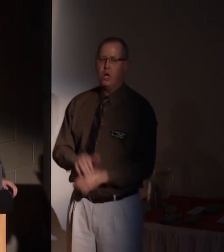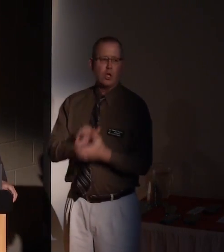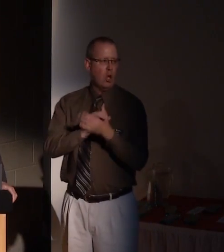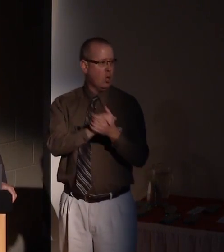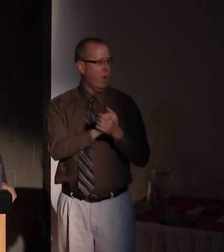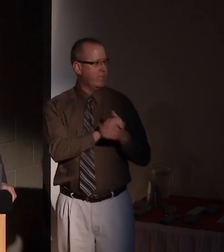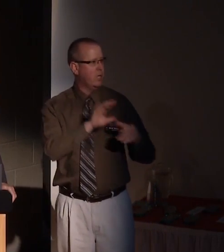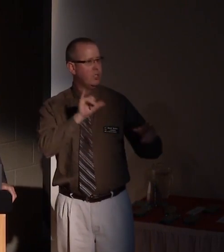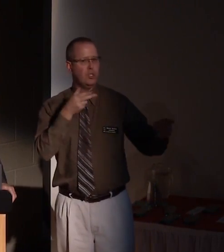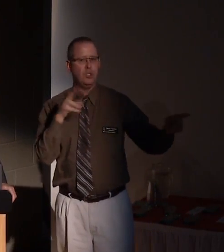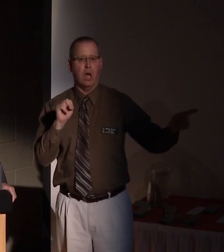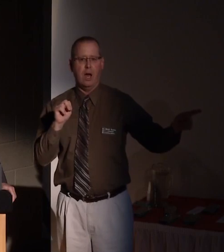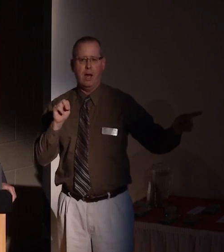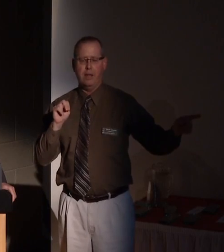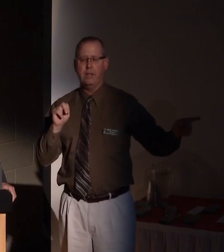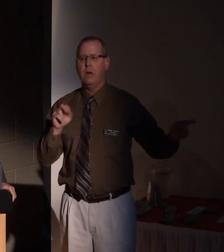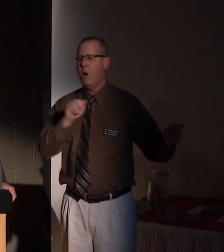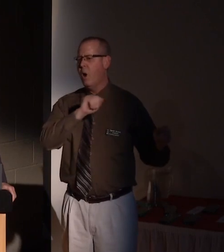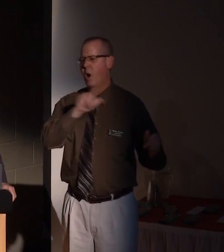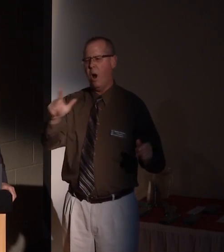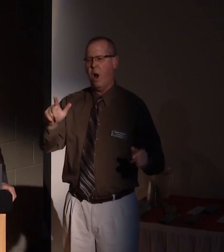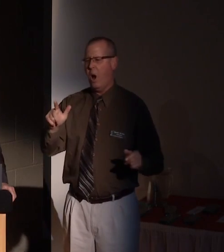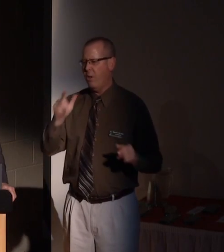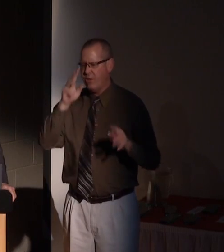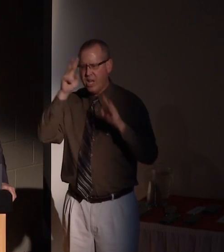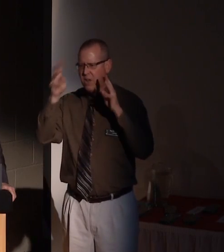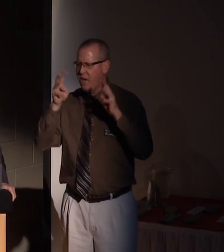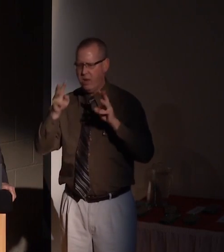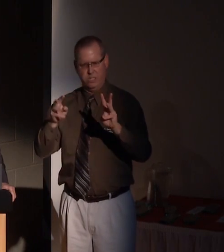Congratulations, John. All of our innovators, I think you'll agree, represent the